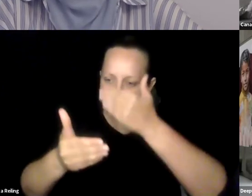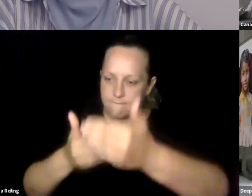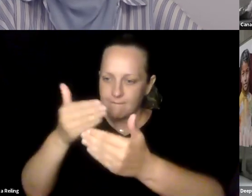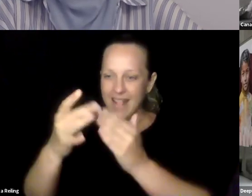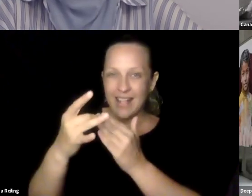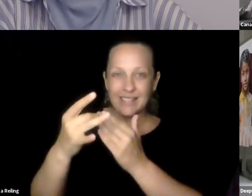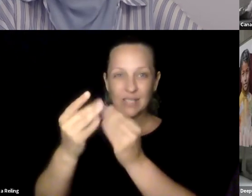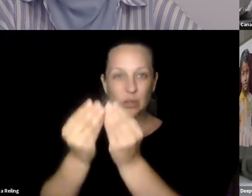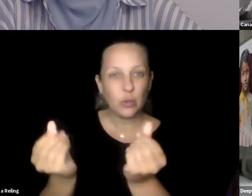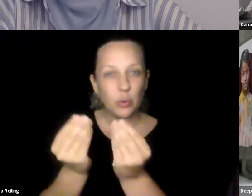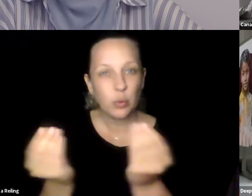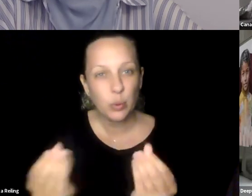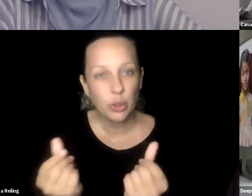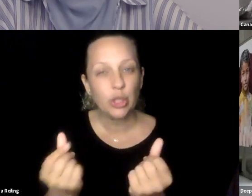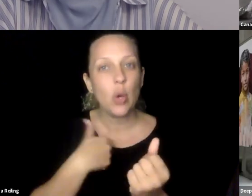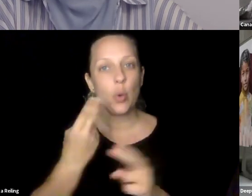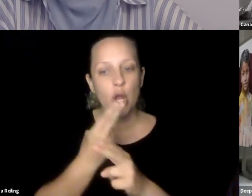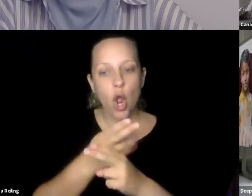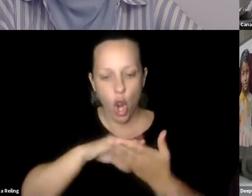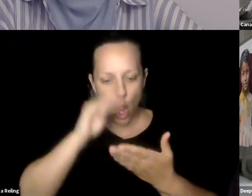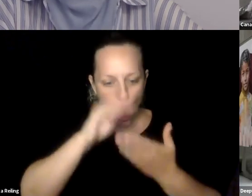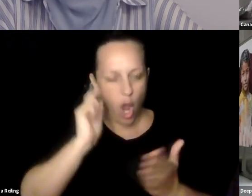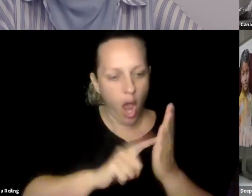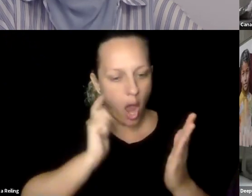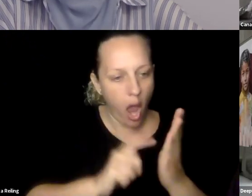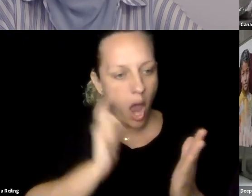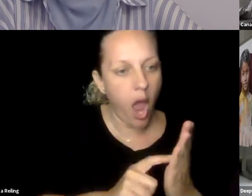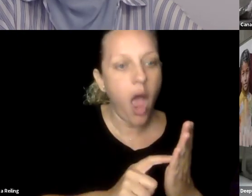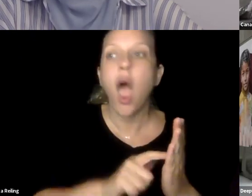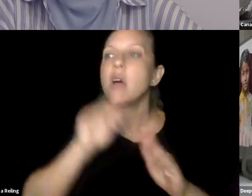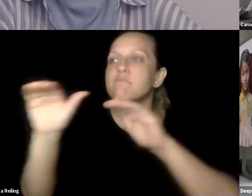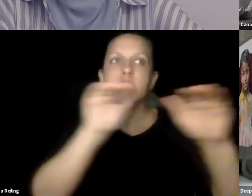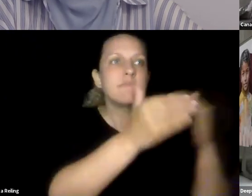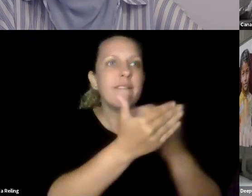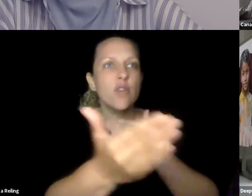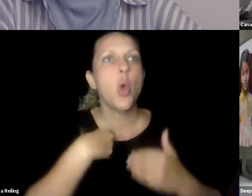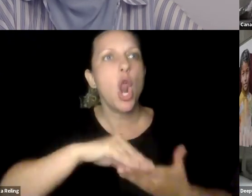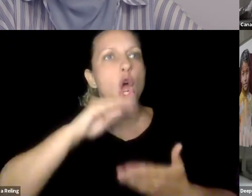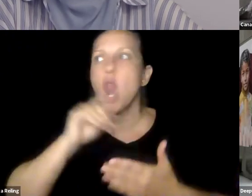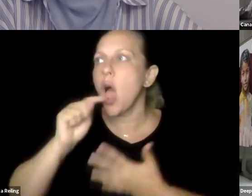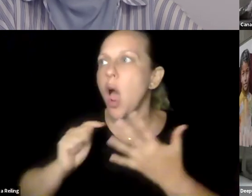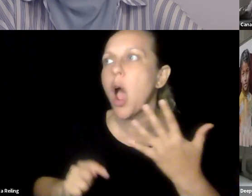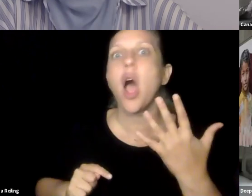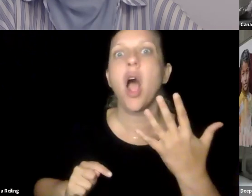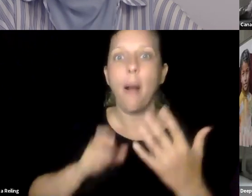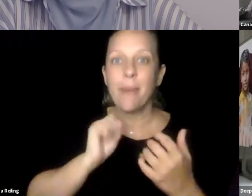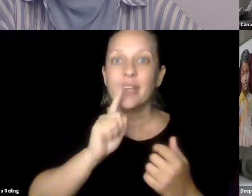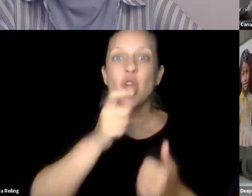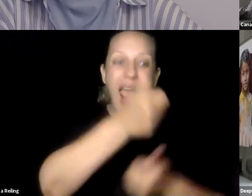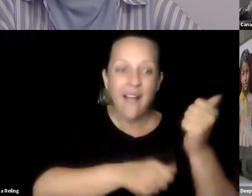So we believe that as we continue to invest in currently needed solutions, we use these lessons to inform the